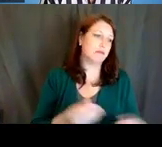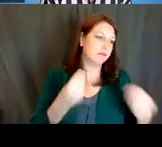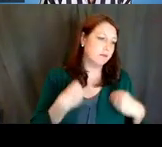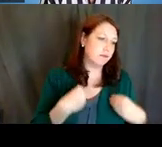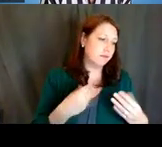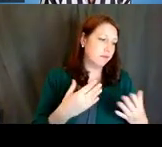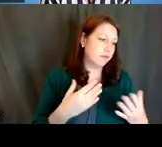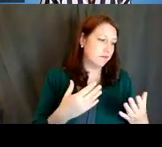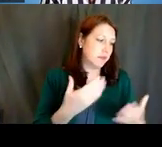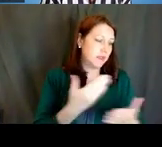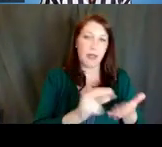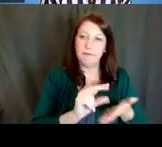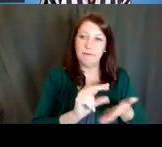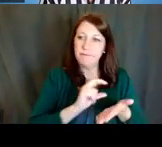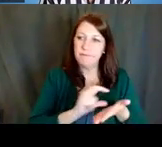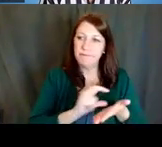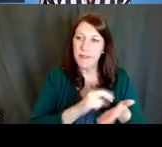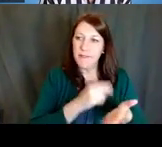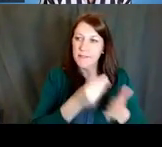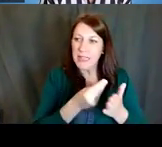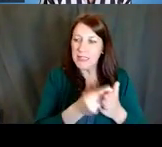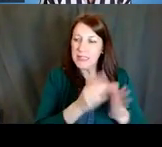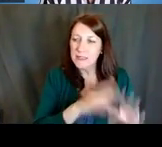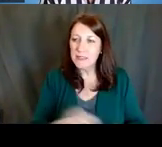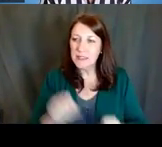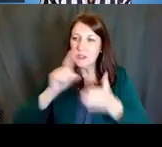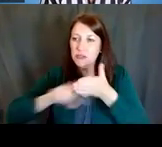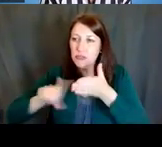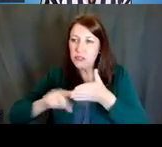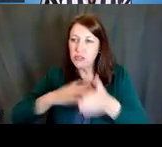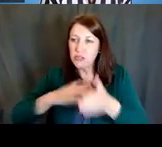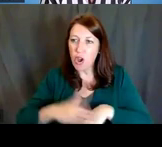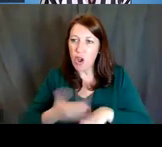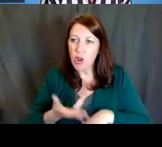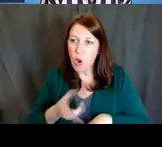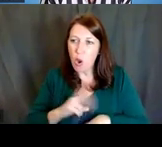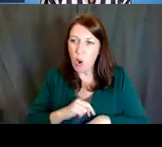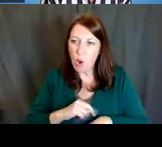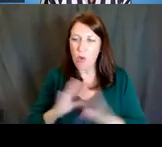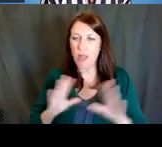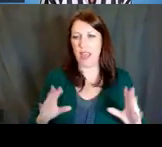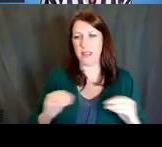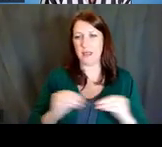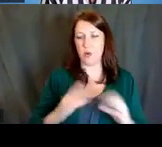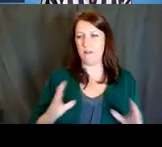funding to conduct some research of your own -- that's sort of a more formal sponsor,